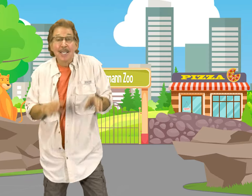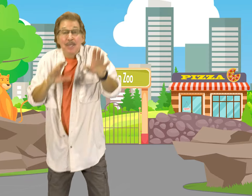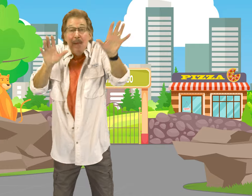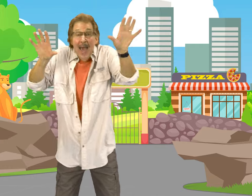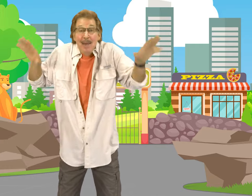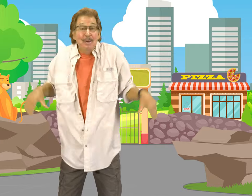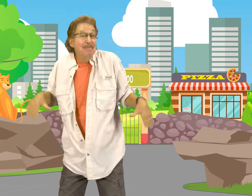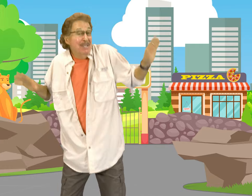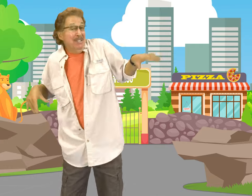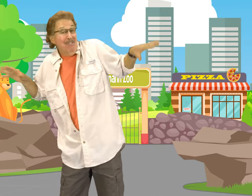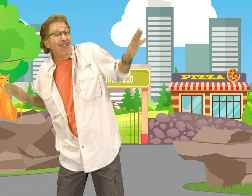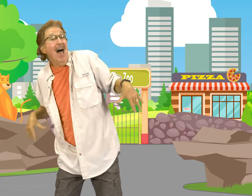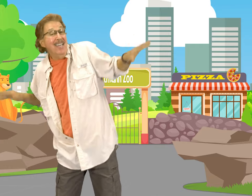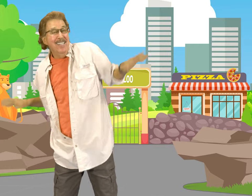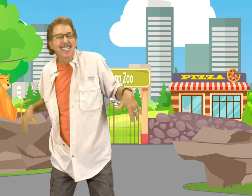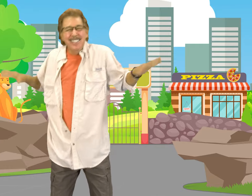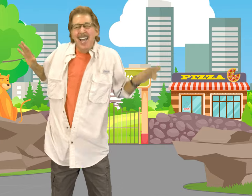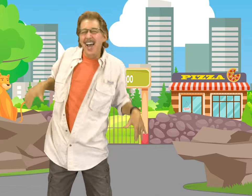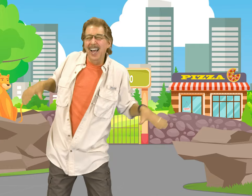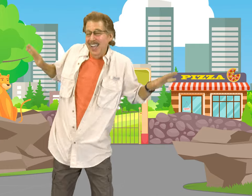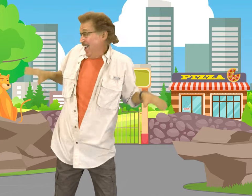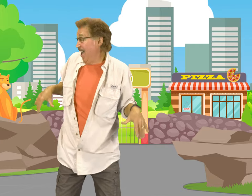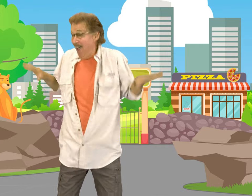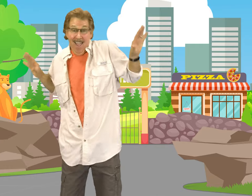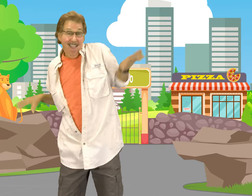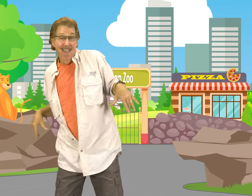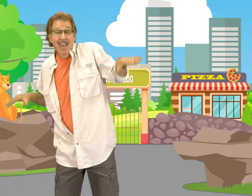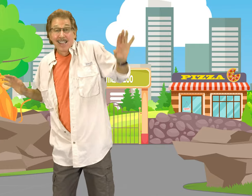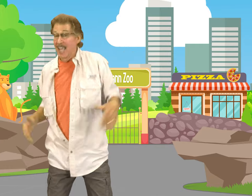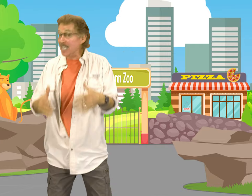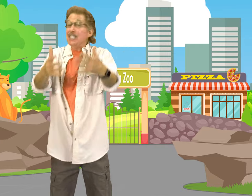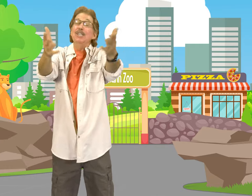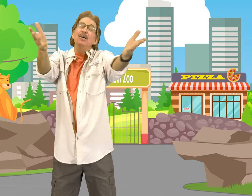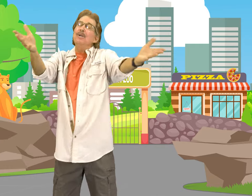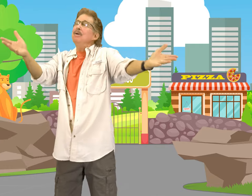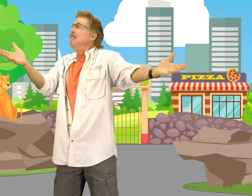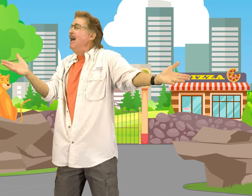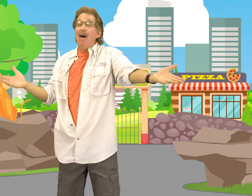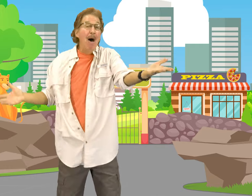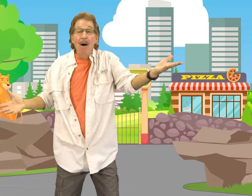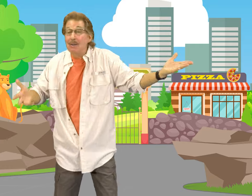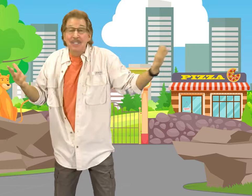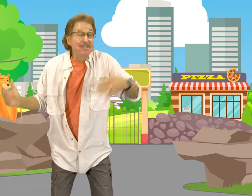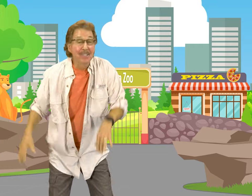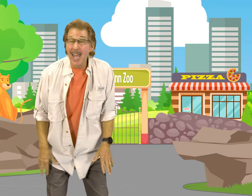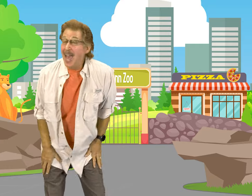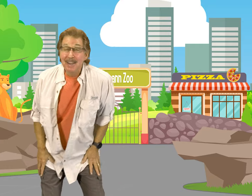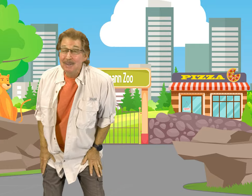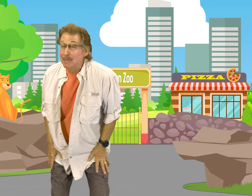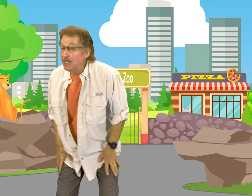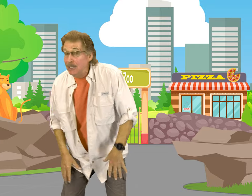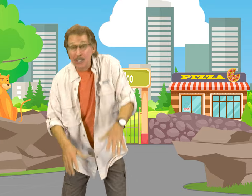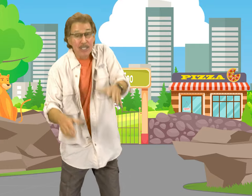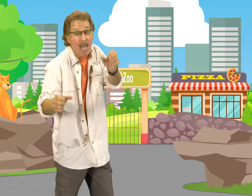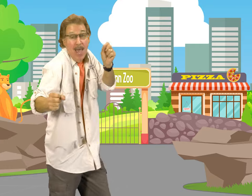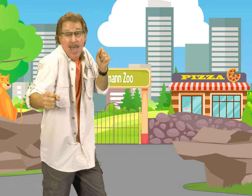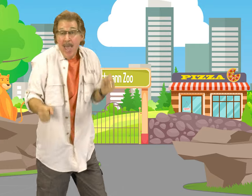Some animals fly in the sky Let's learn about all different animals